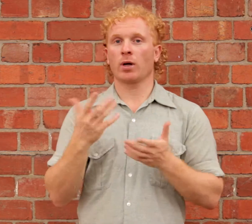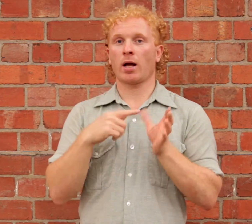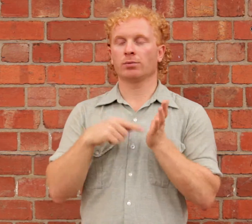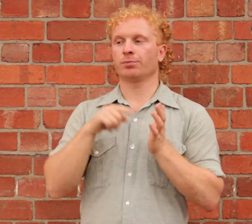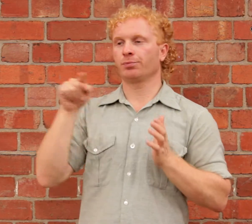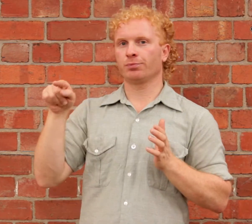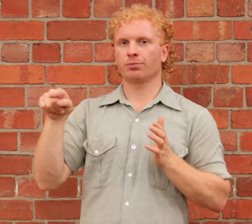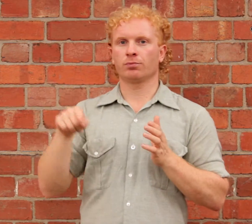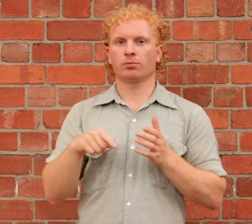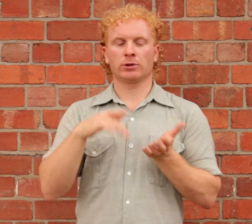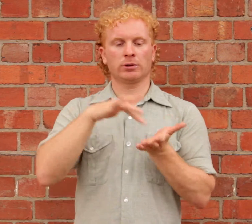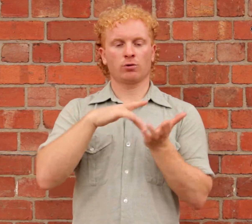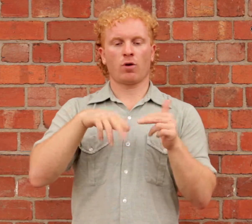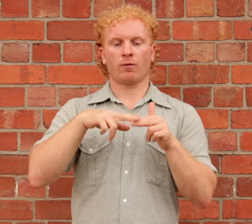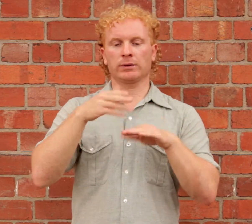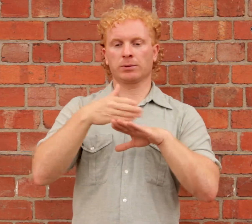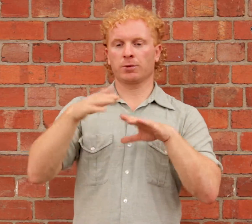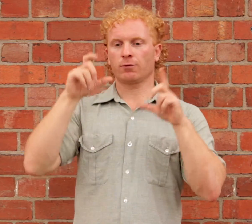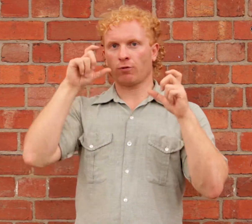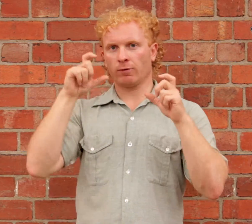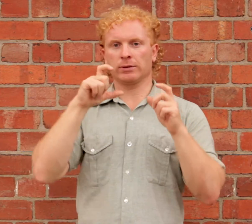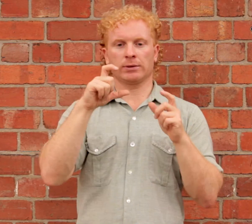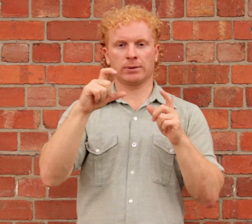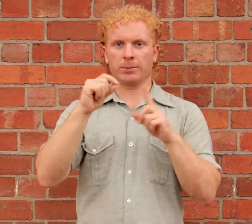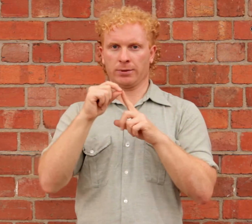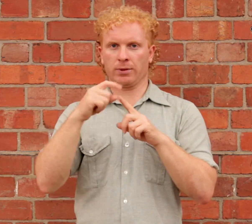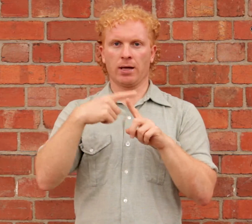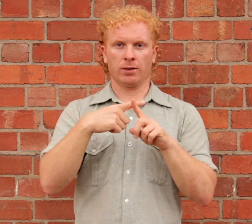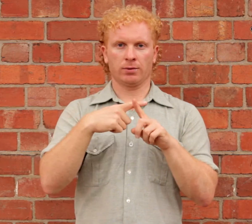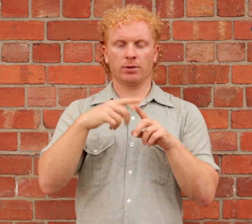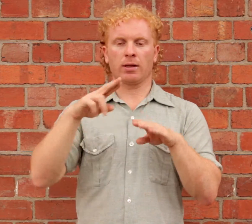It is happening across the Centre for Contemporary Photography